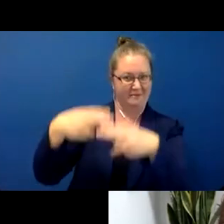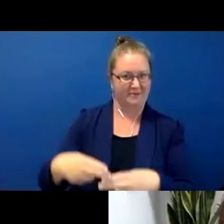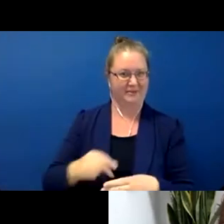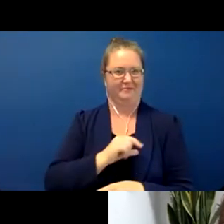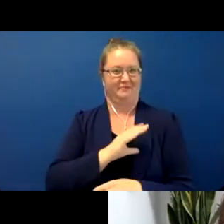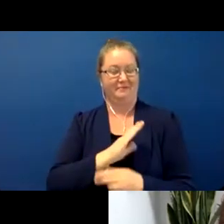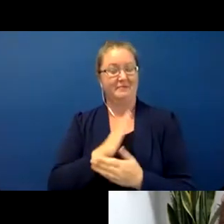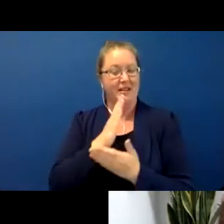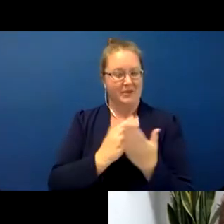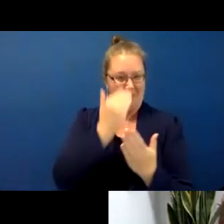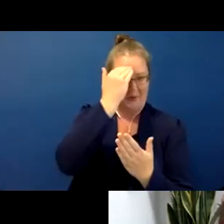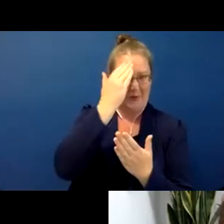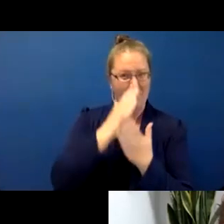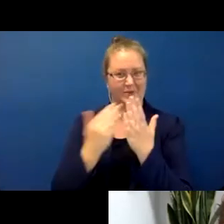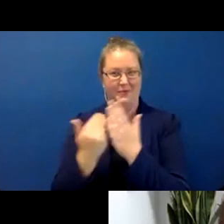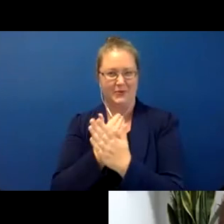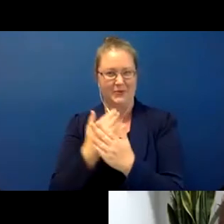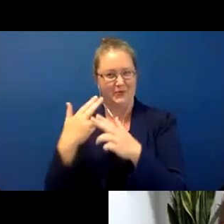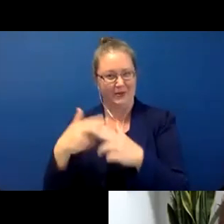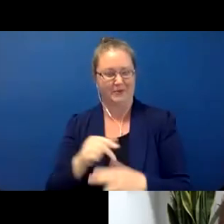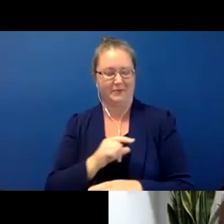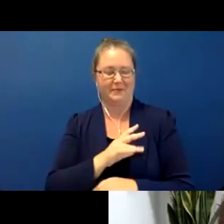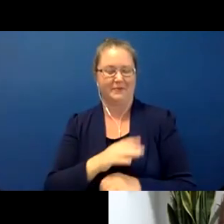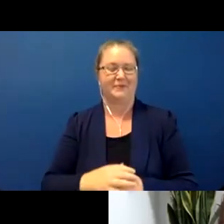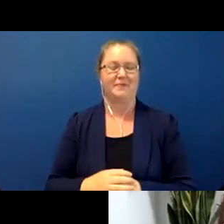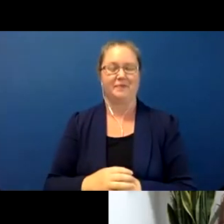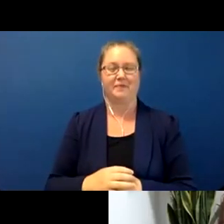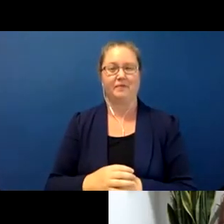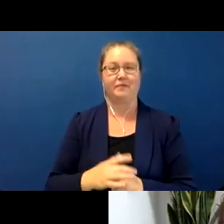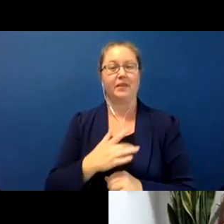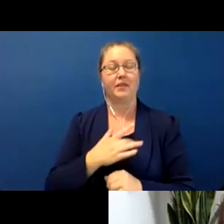and new faces among the participants list. To begin with, customarily at UBC we acknowledge